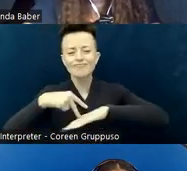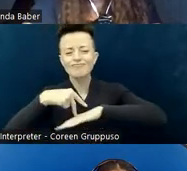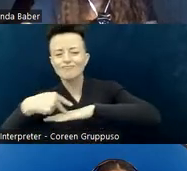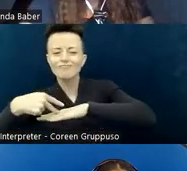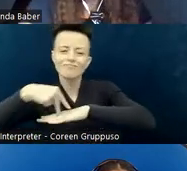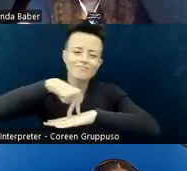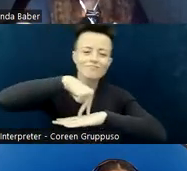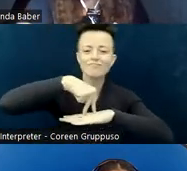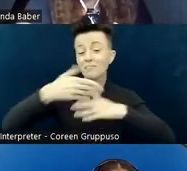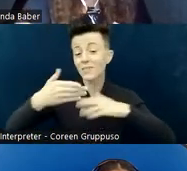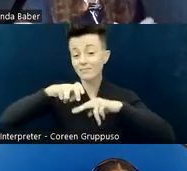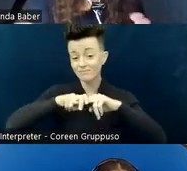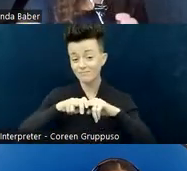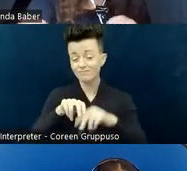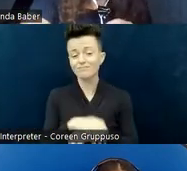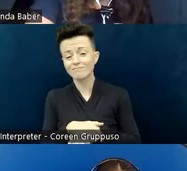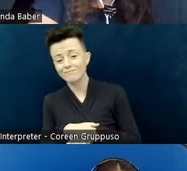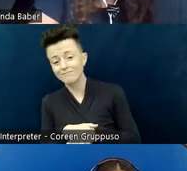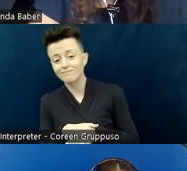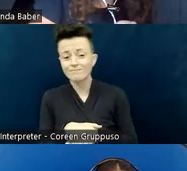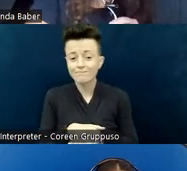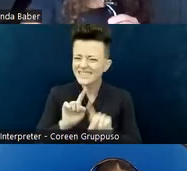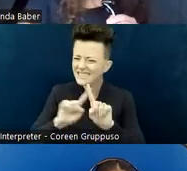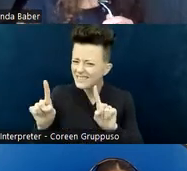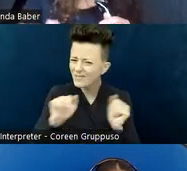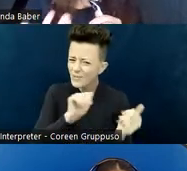Other aspects and all aspects of the worship service